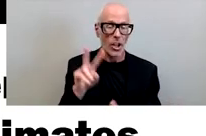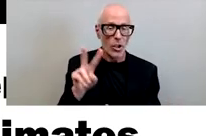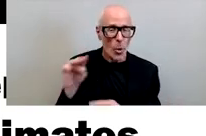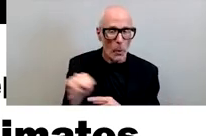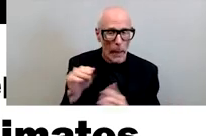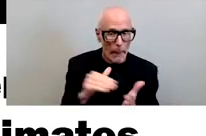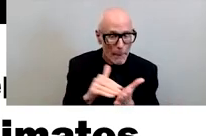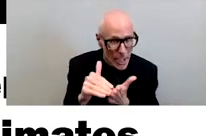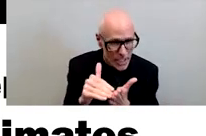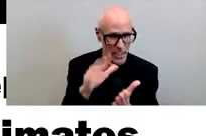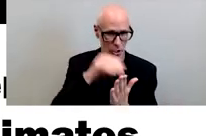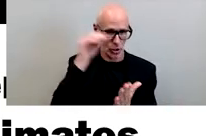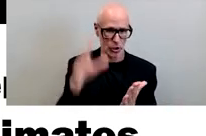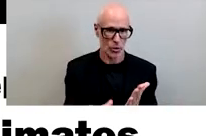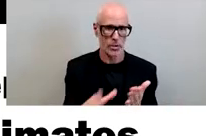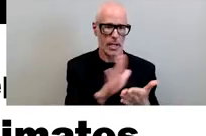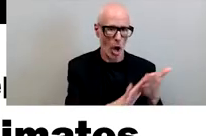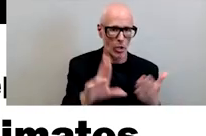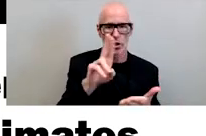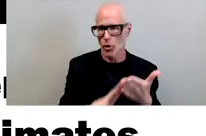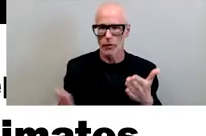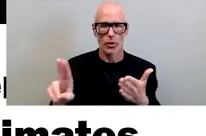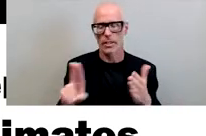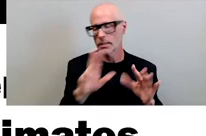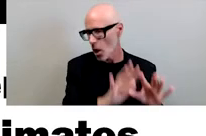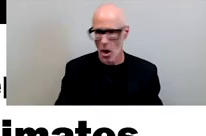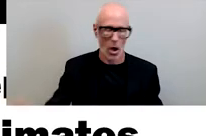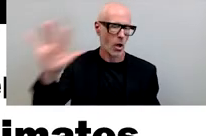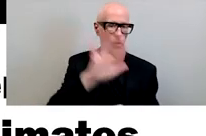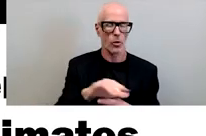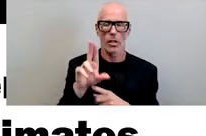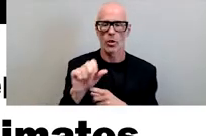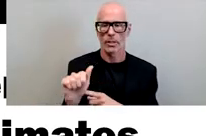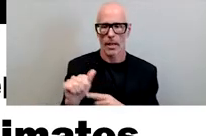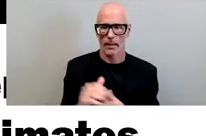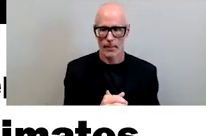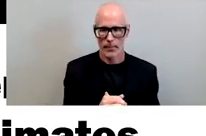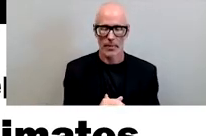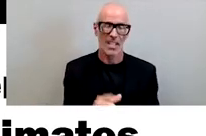students at colleges and universities across the united states so really we have both